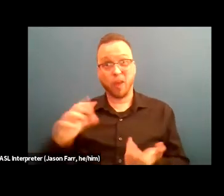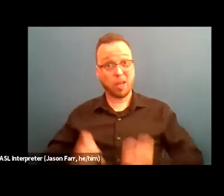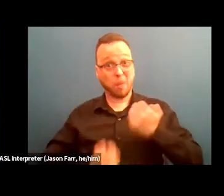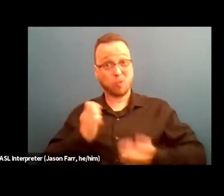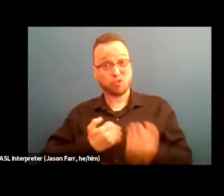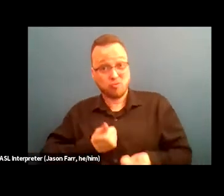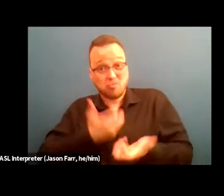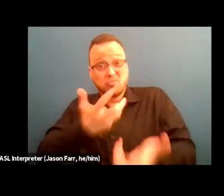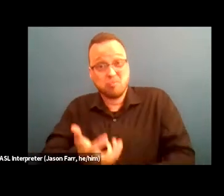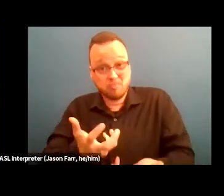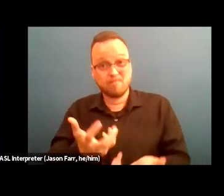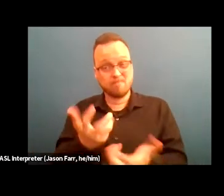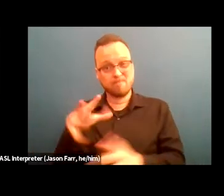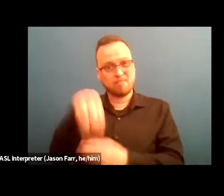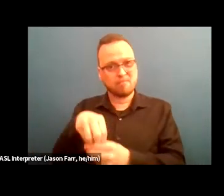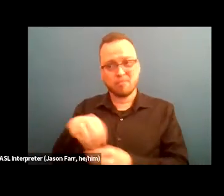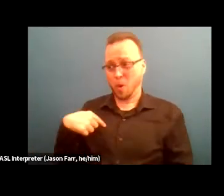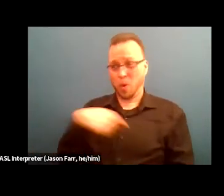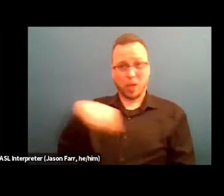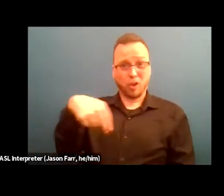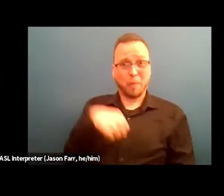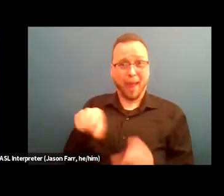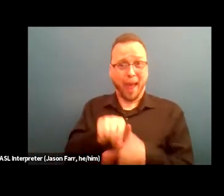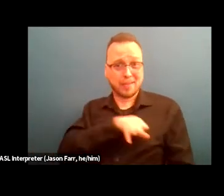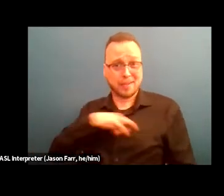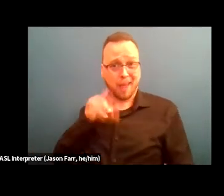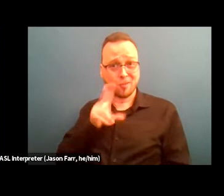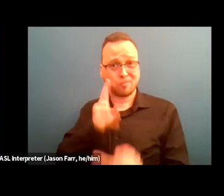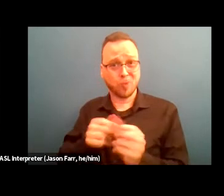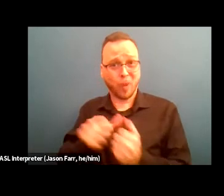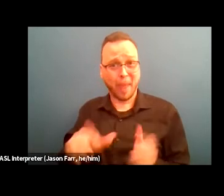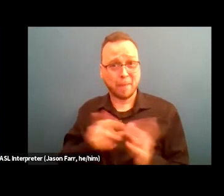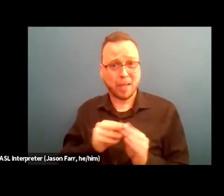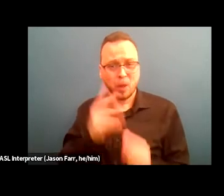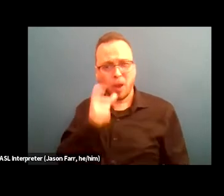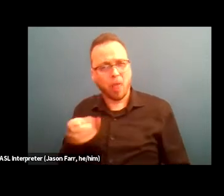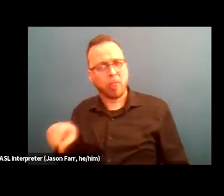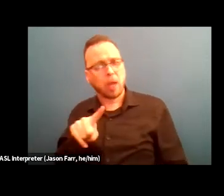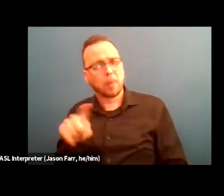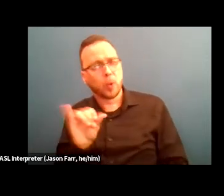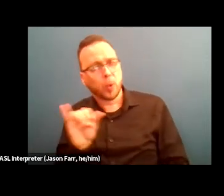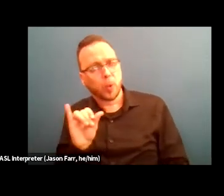If we're getting paid to be part of the meeting, so too should they. So once adequate plans for compensation have been established,